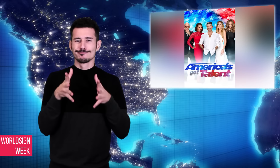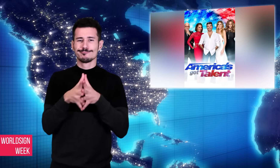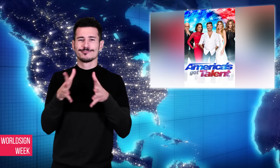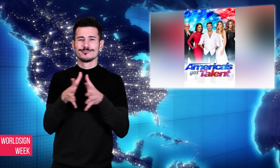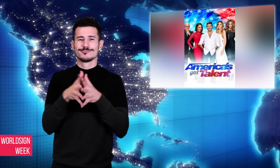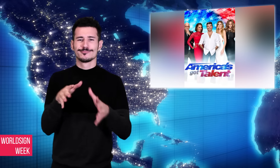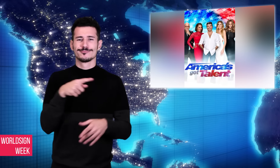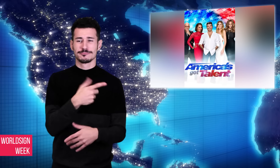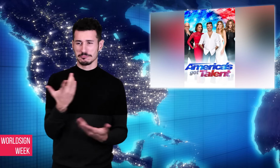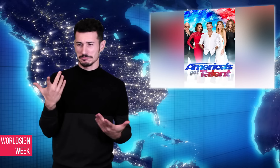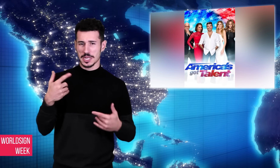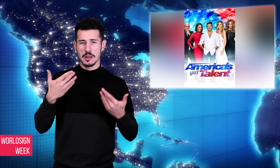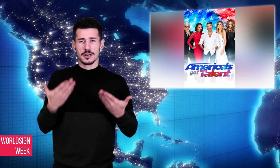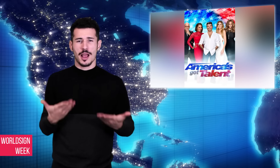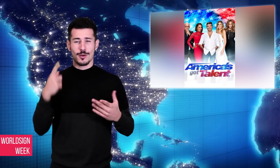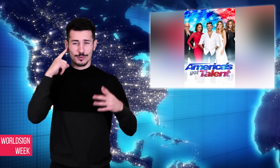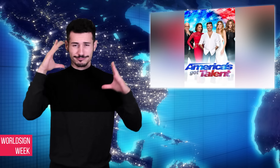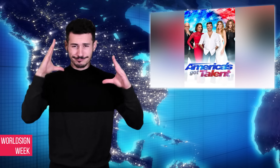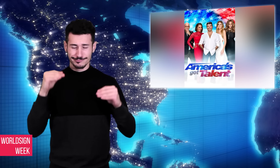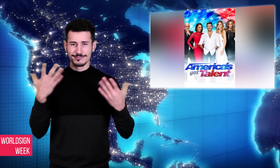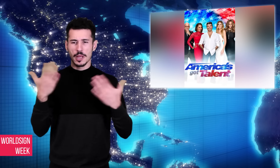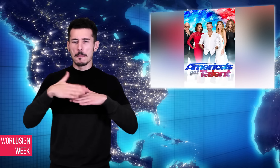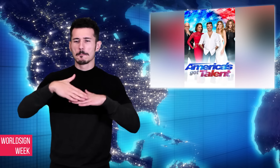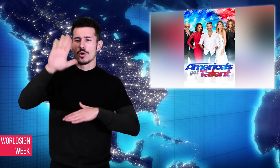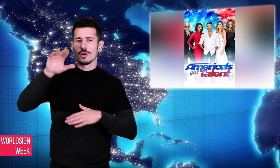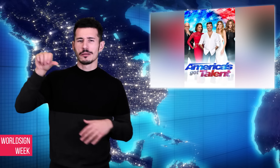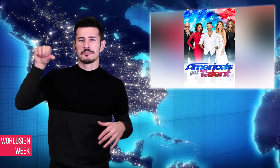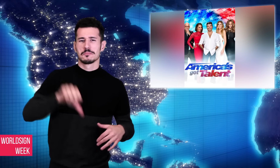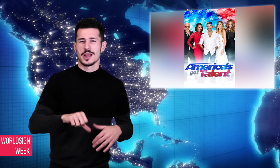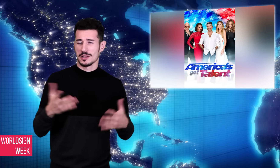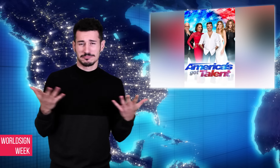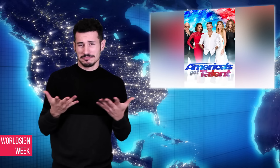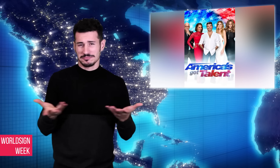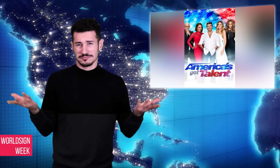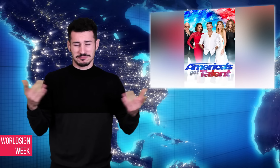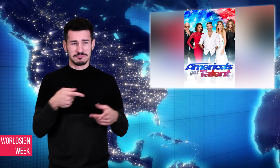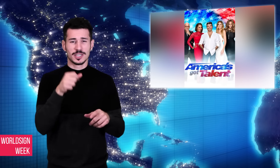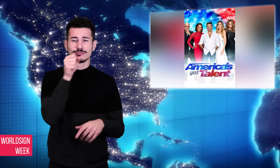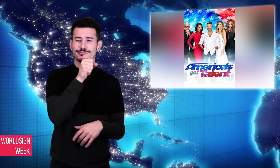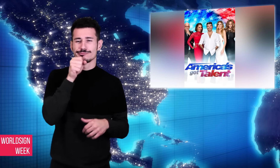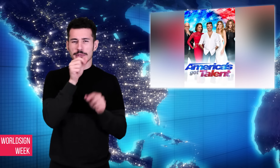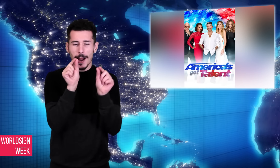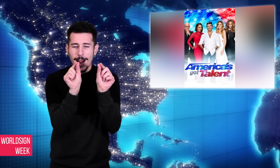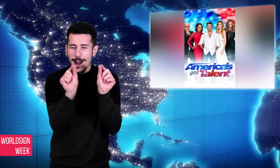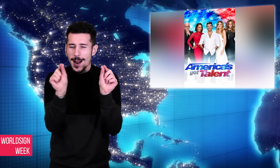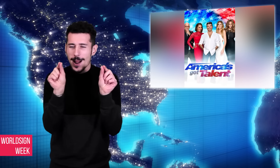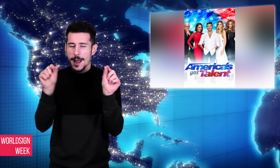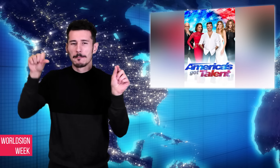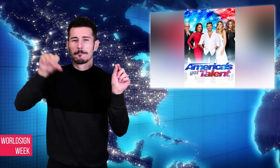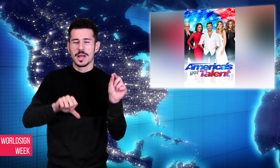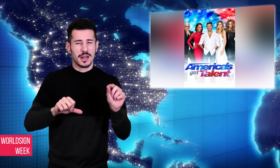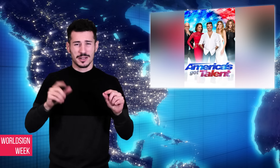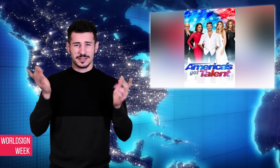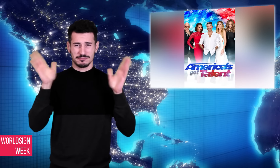singing. Harvey admitted she had fears of losing her hearing, but reasoned,